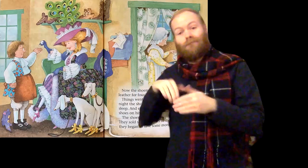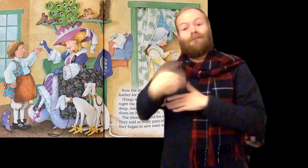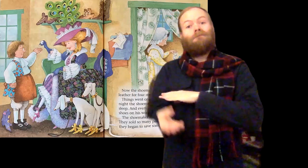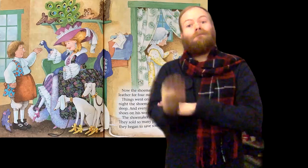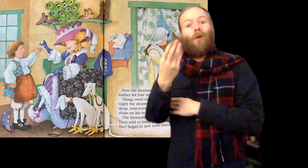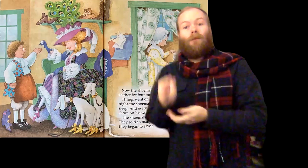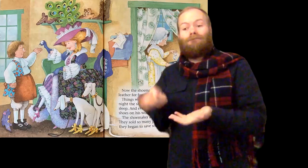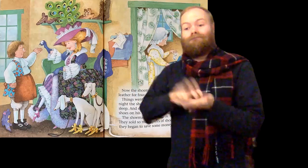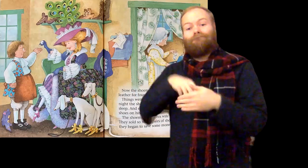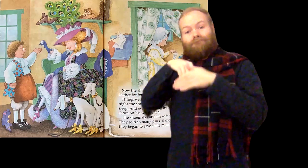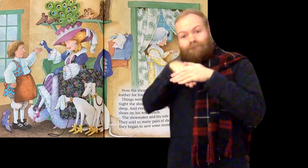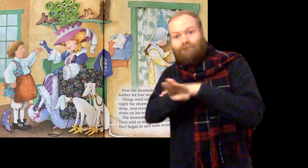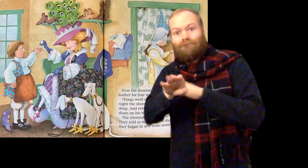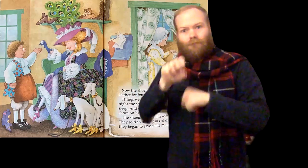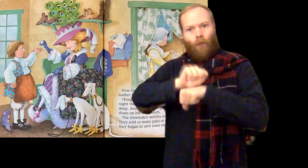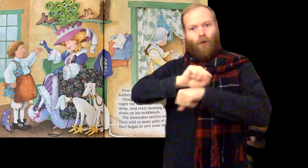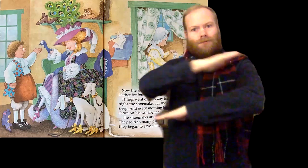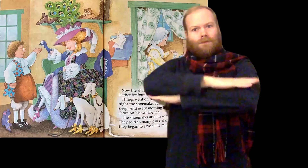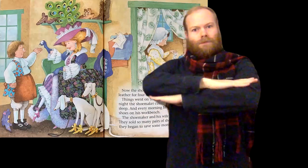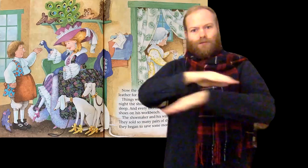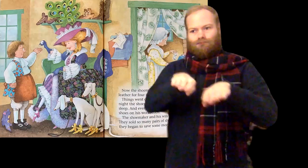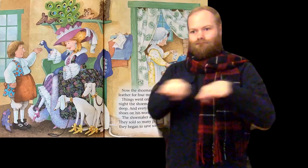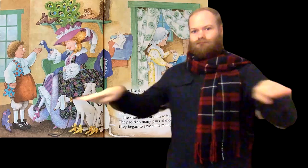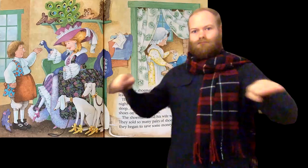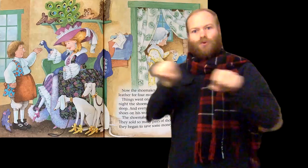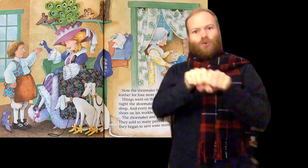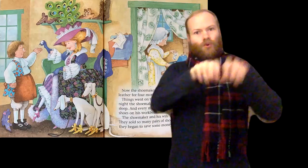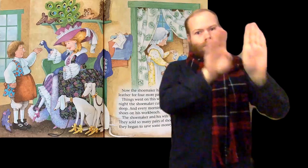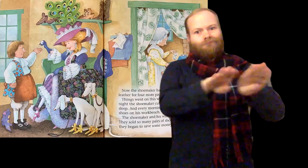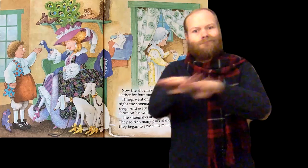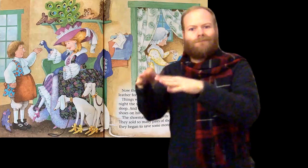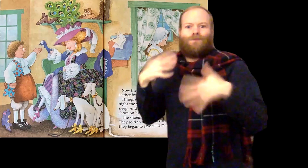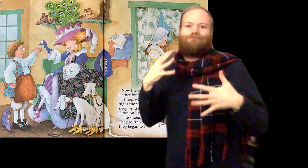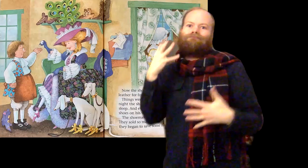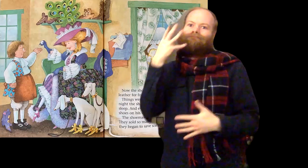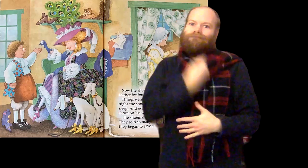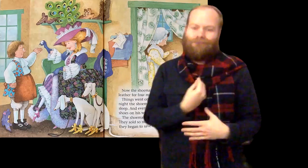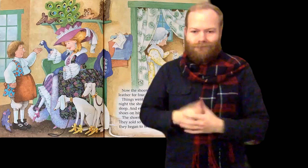And every morning he found more beautiful shoes on his workbench.